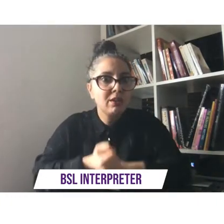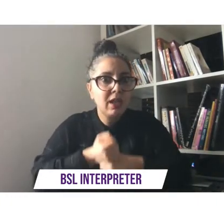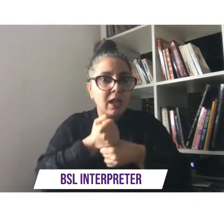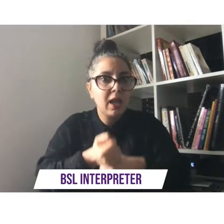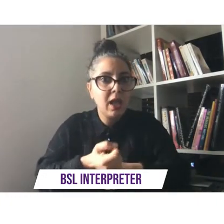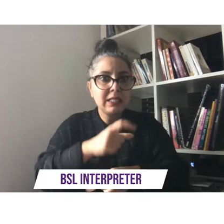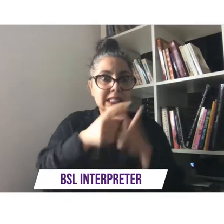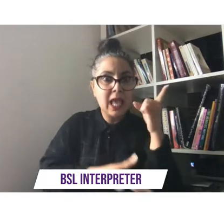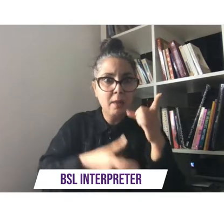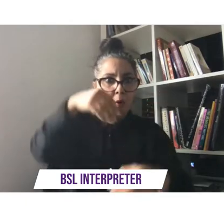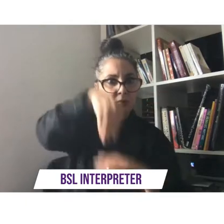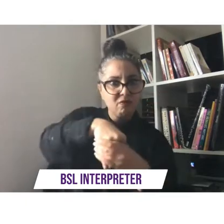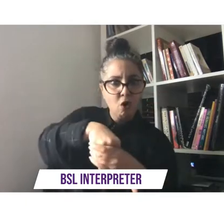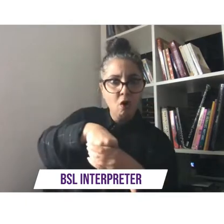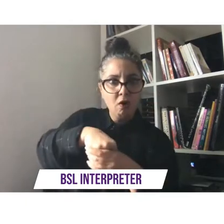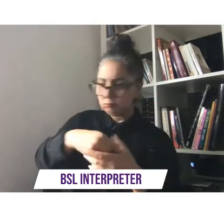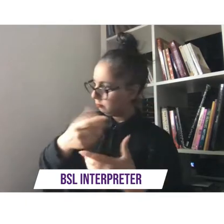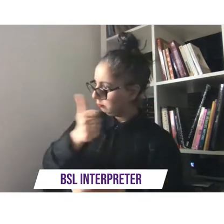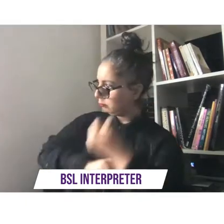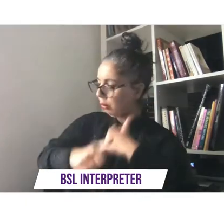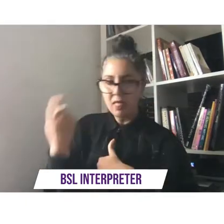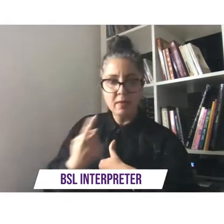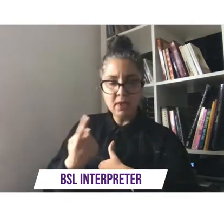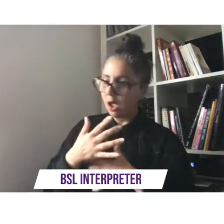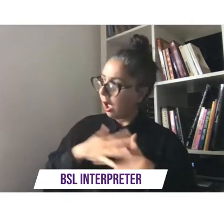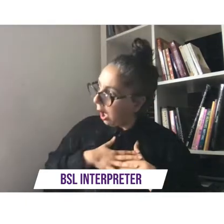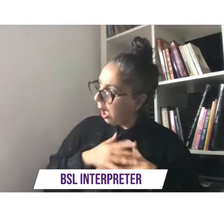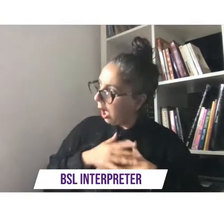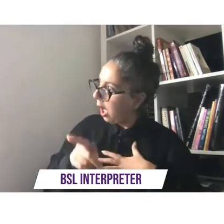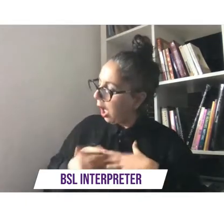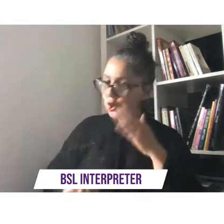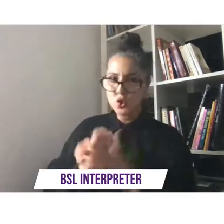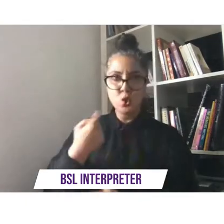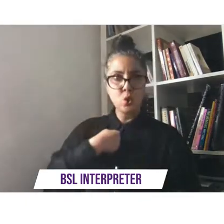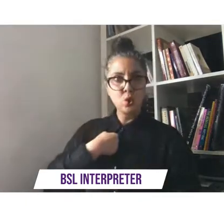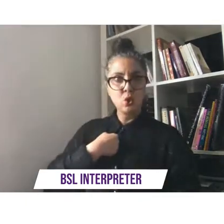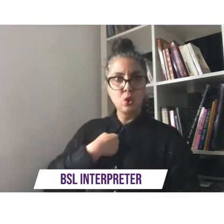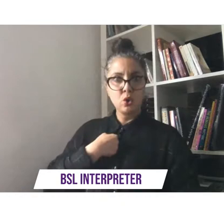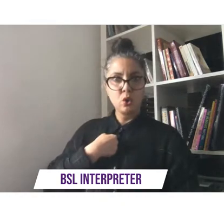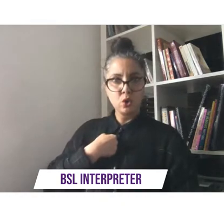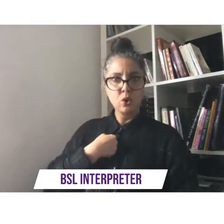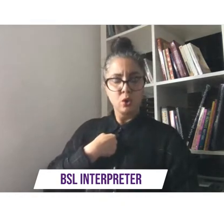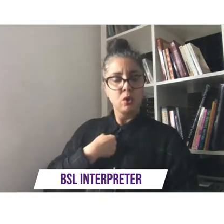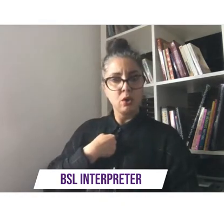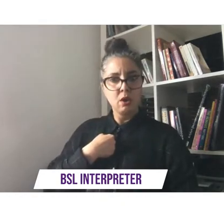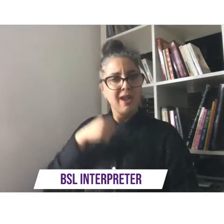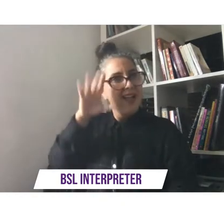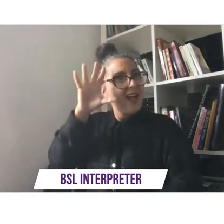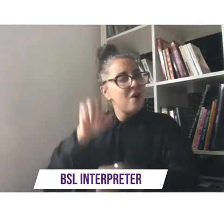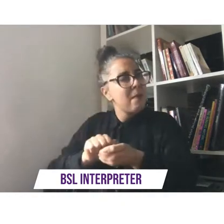themselves and i thought whoa this is something new for me and i remember it was 25 years ago